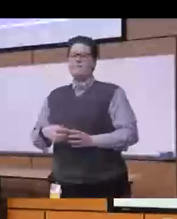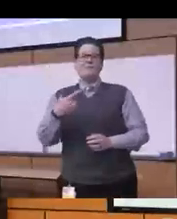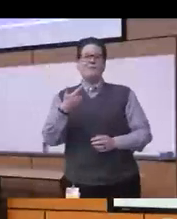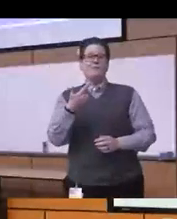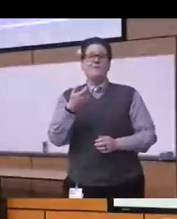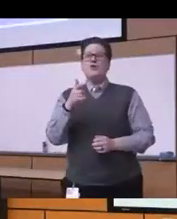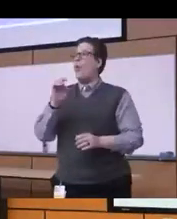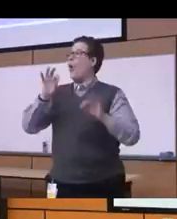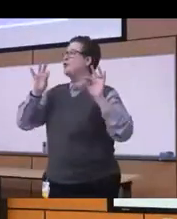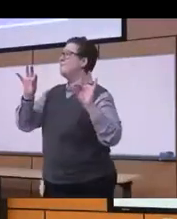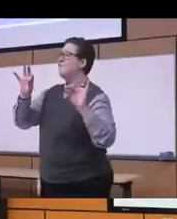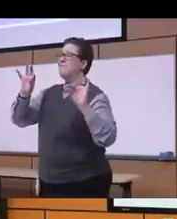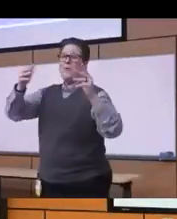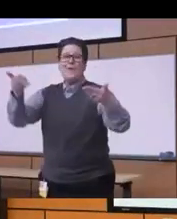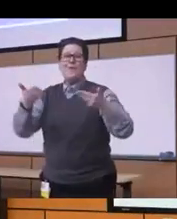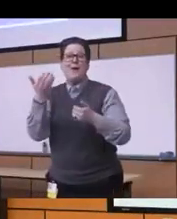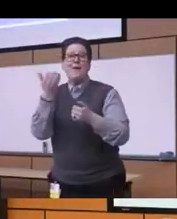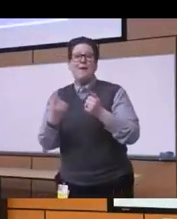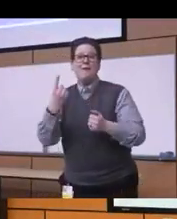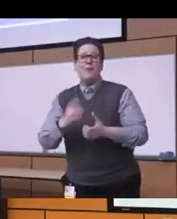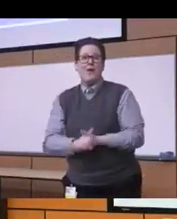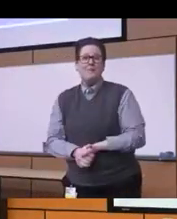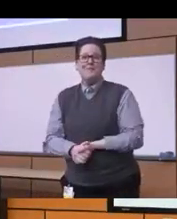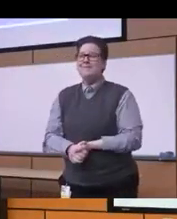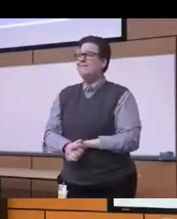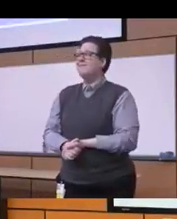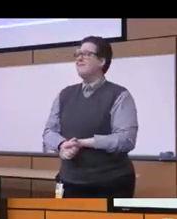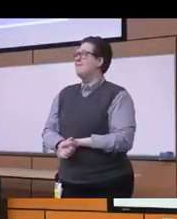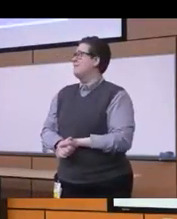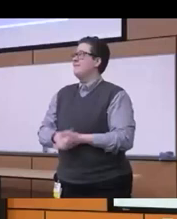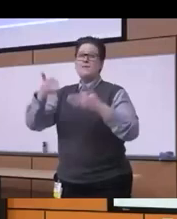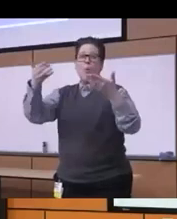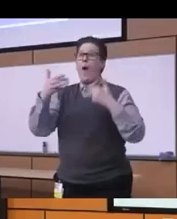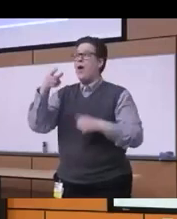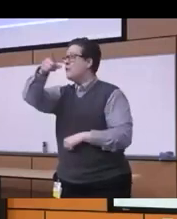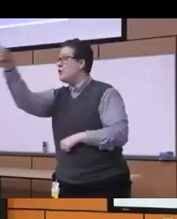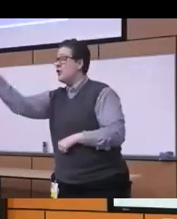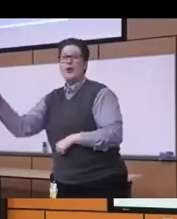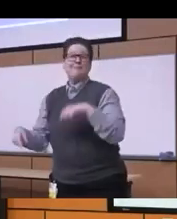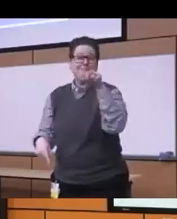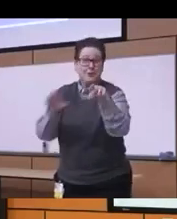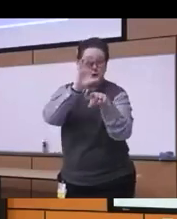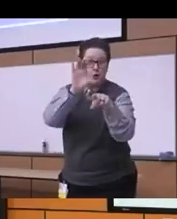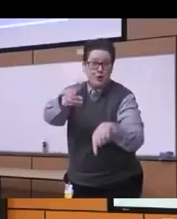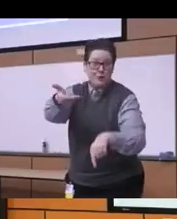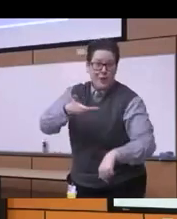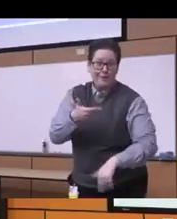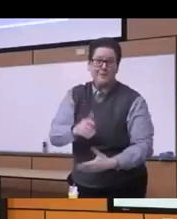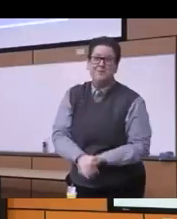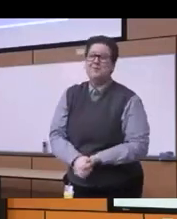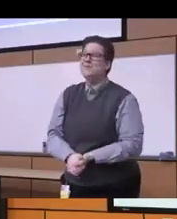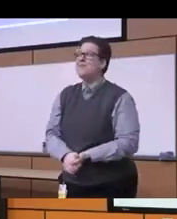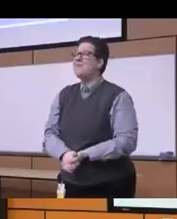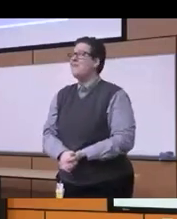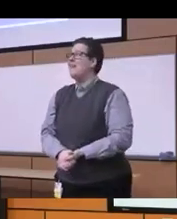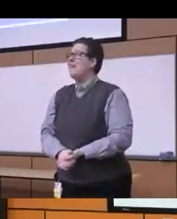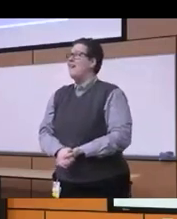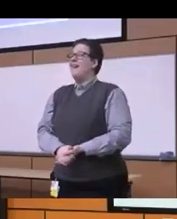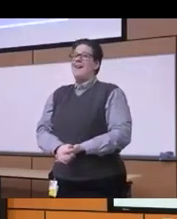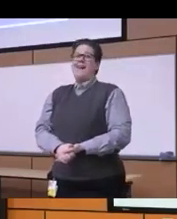welcome everybody uh both the young person and uh on Zoom today uh it is my uh special